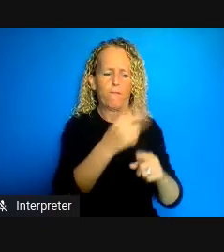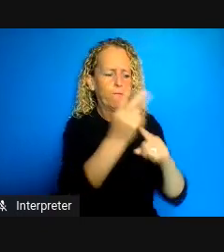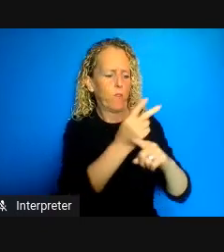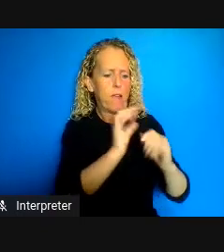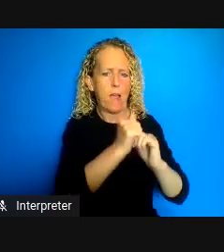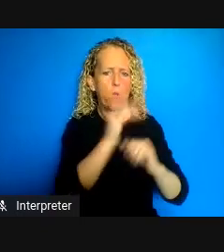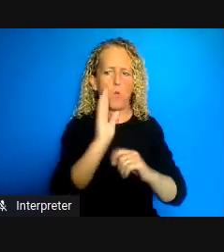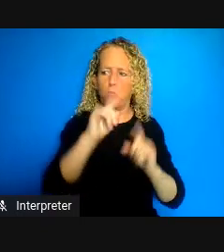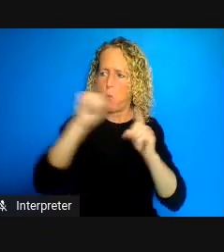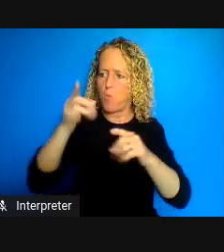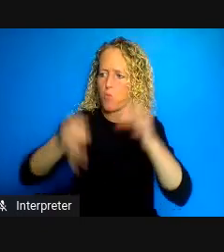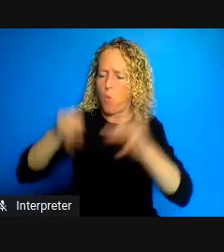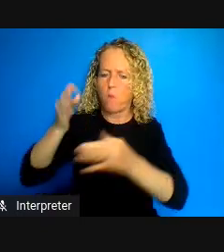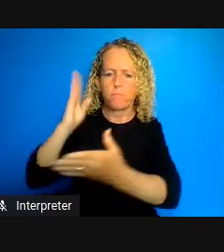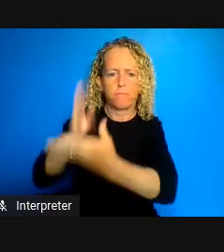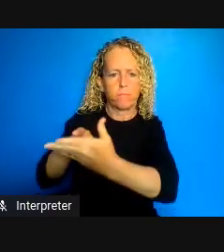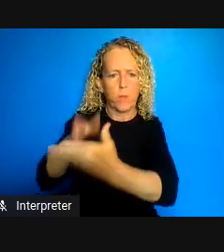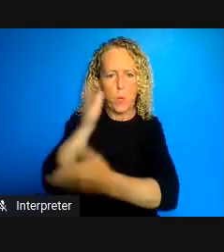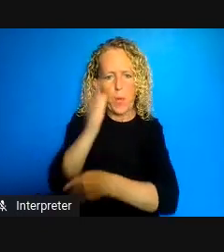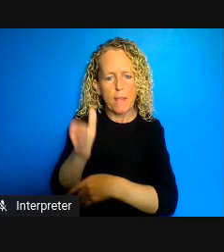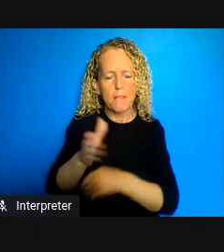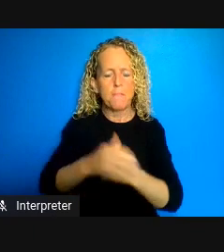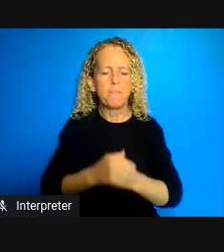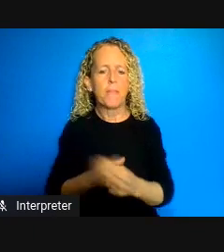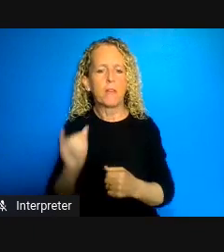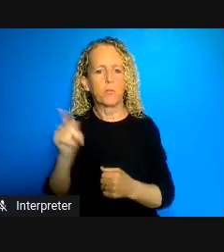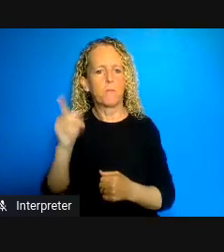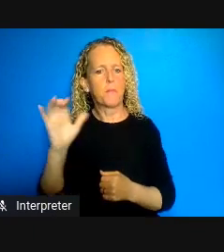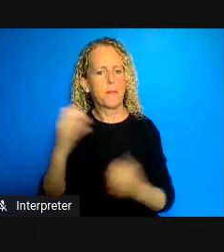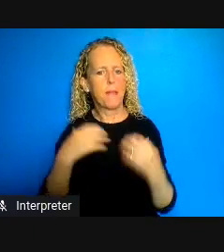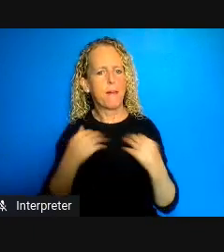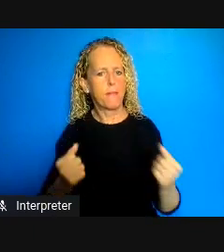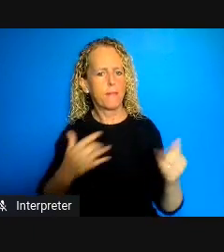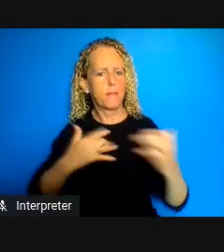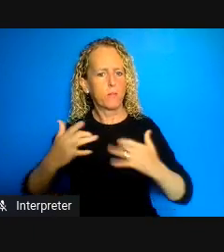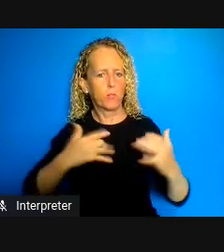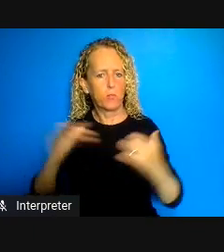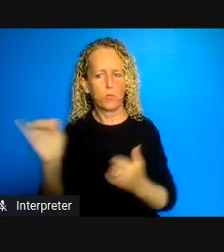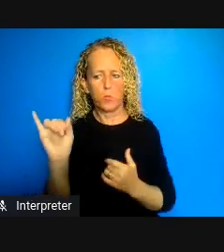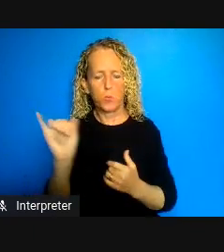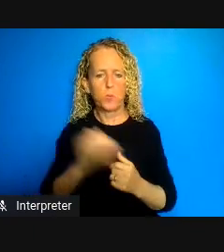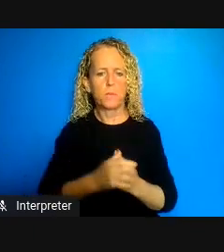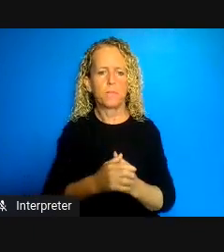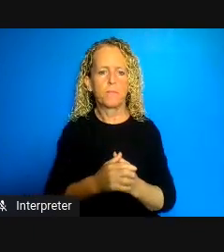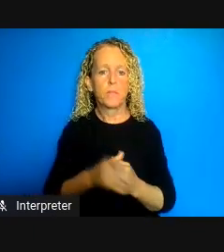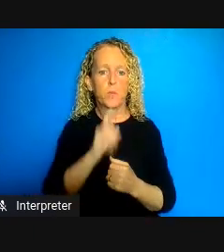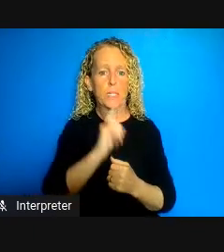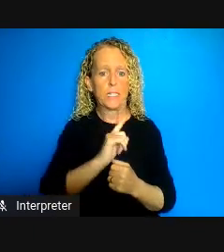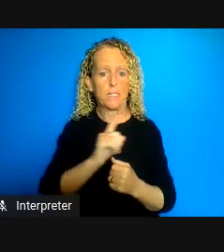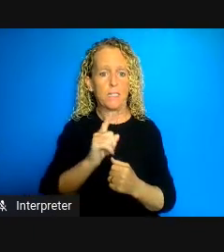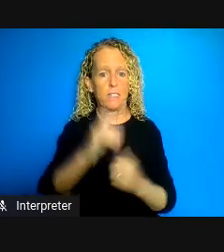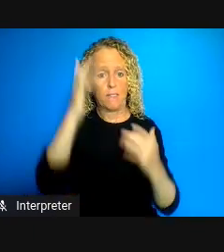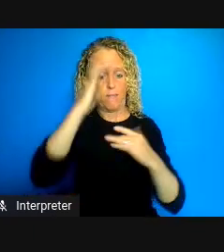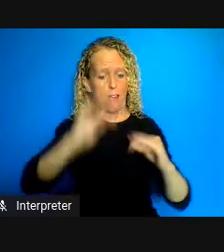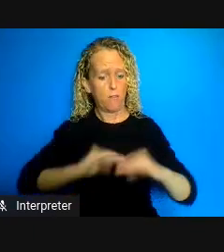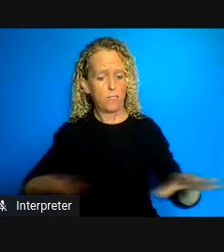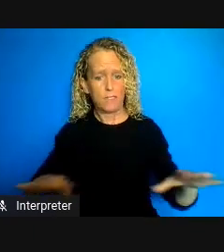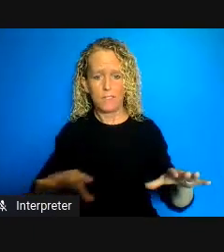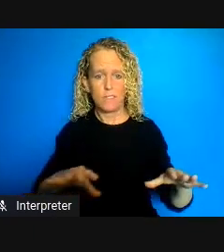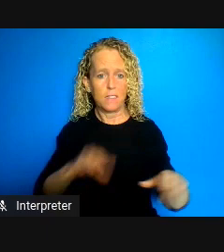health concerns. One of them as I mentioned the virus is not contained people go in and out of prisons all the time and they are you know what we see